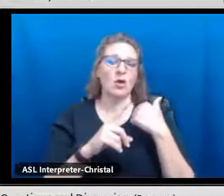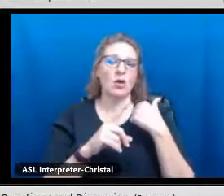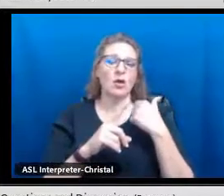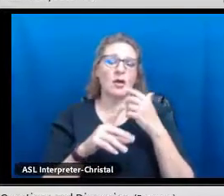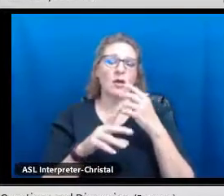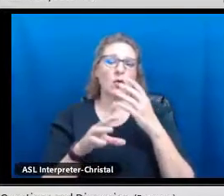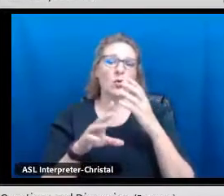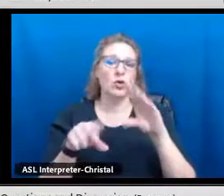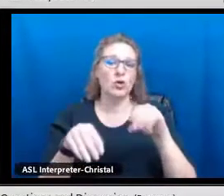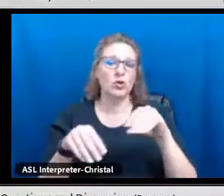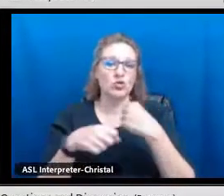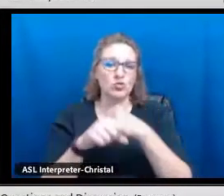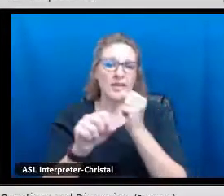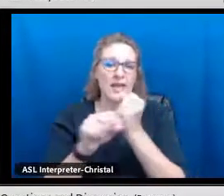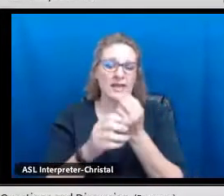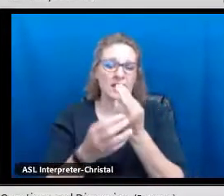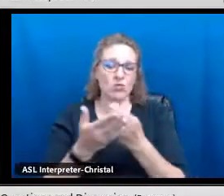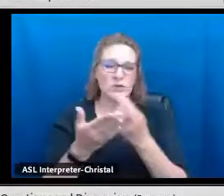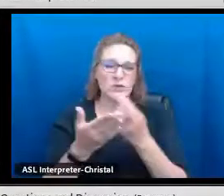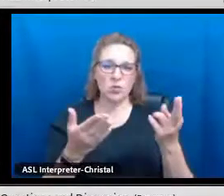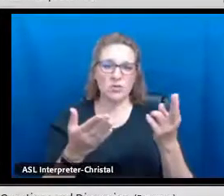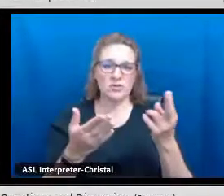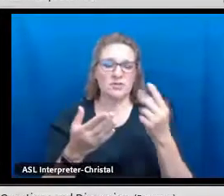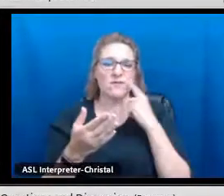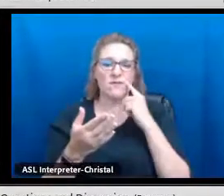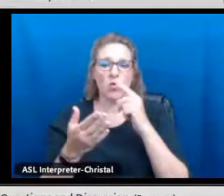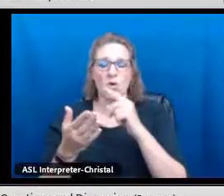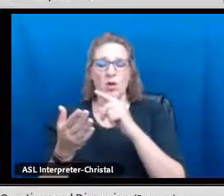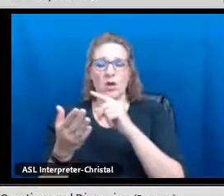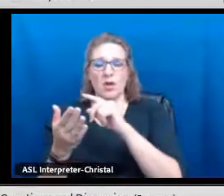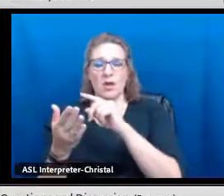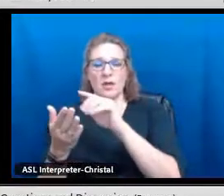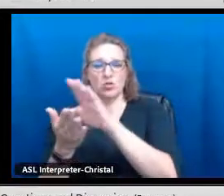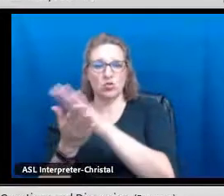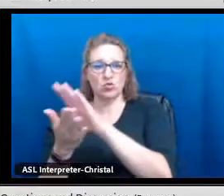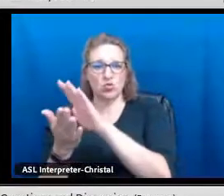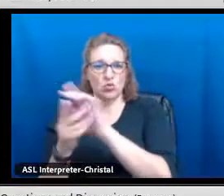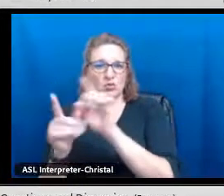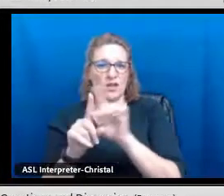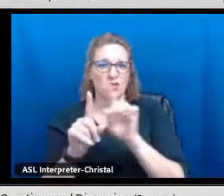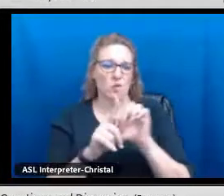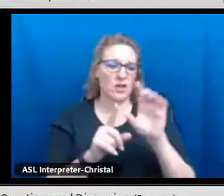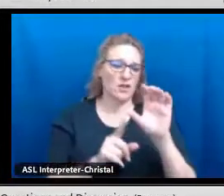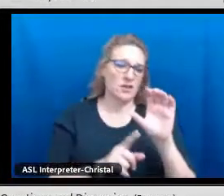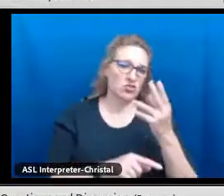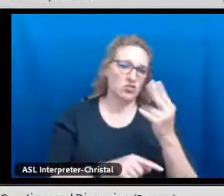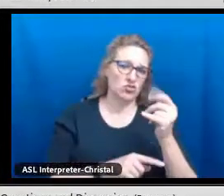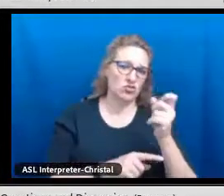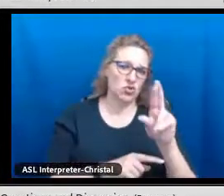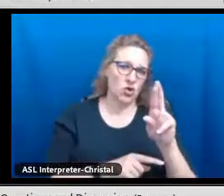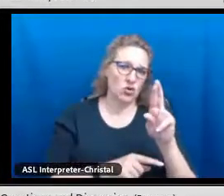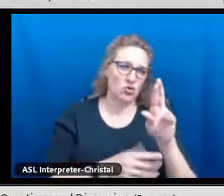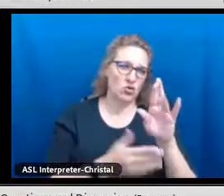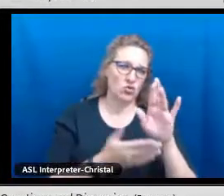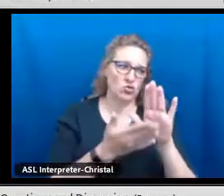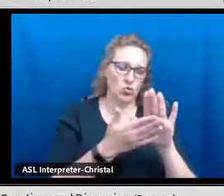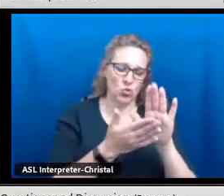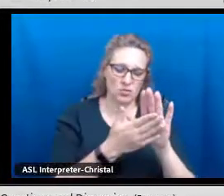for the implementation of the state seal of bilingualism-biliteracy, we are being very